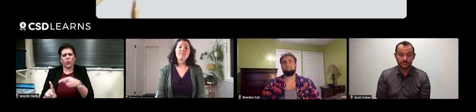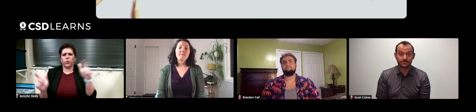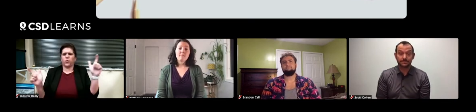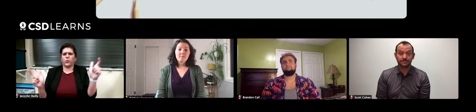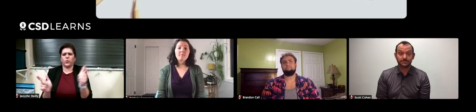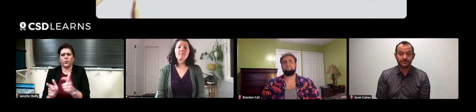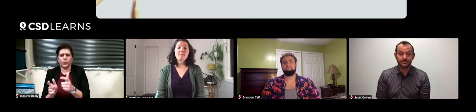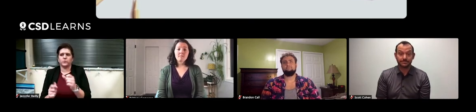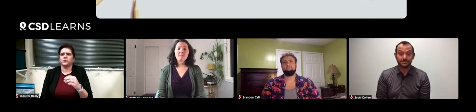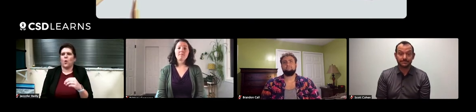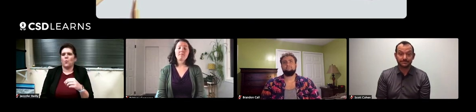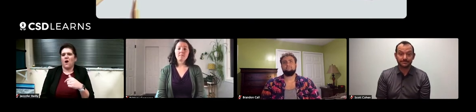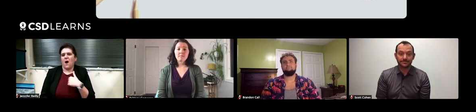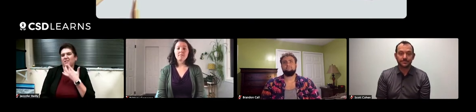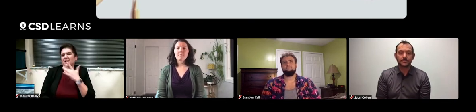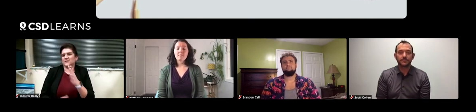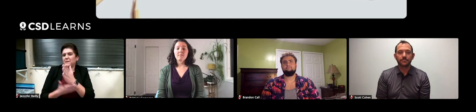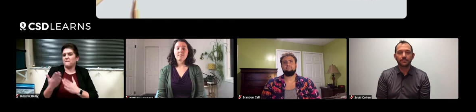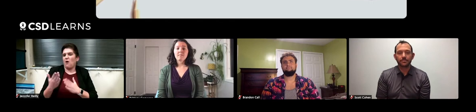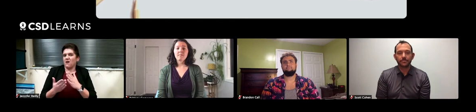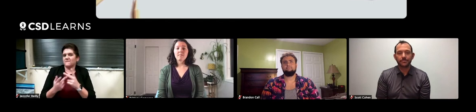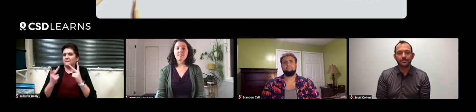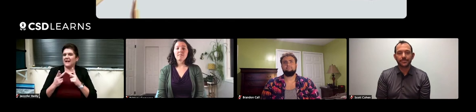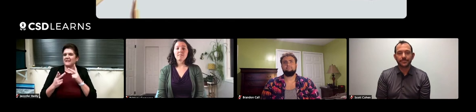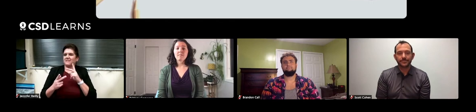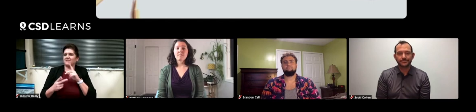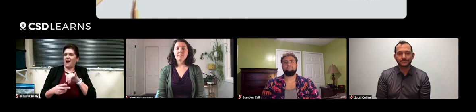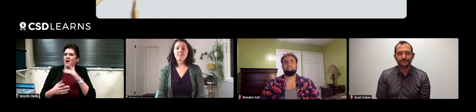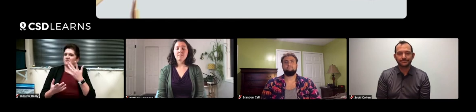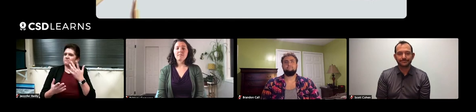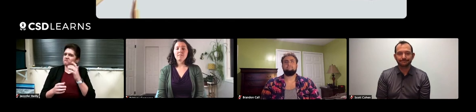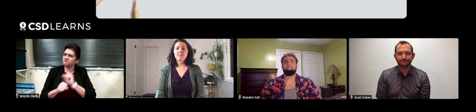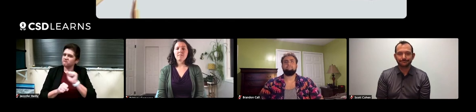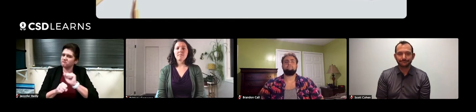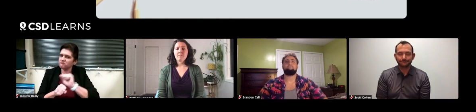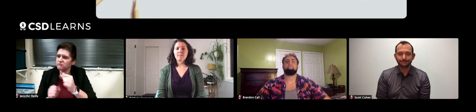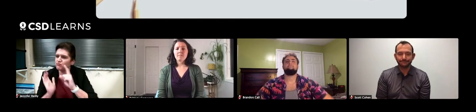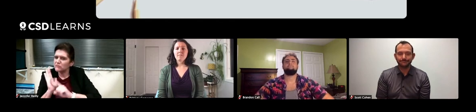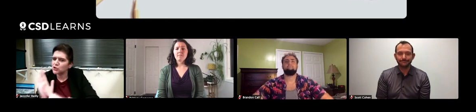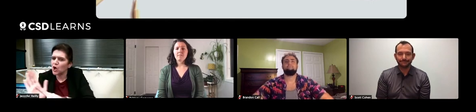and its decline. I really feel like I have a special and unique place to do the work and do the research